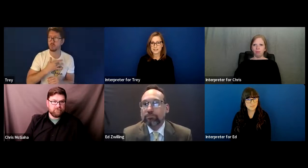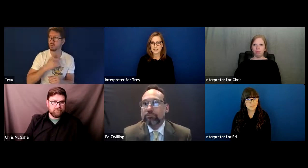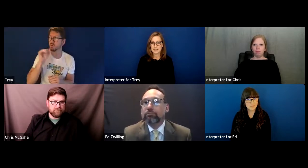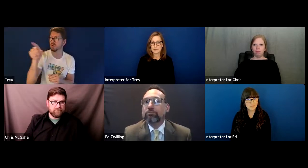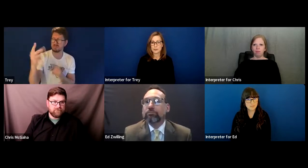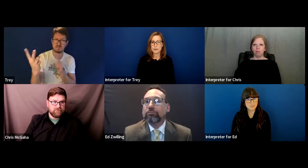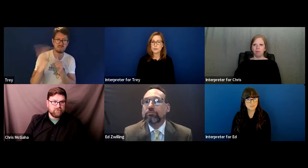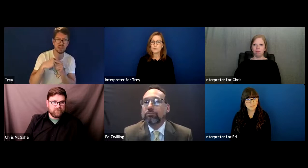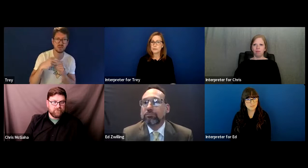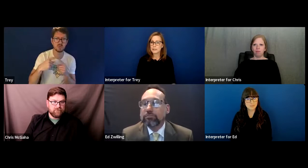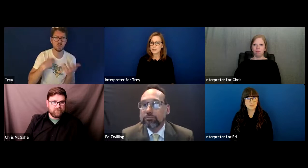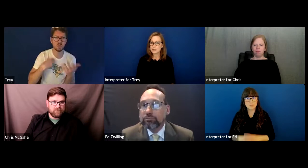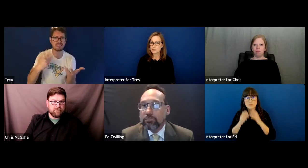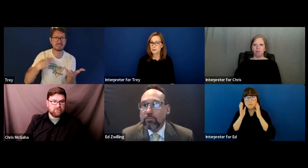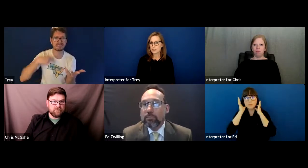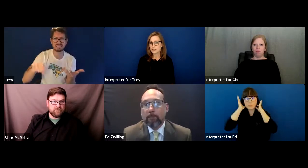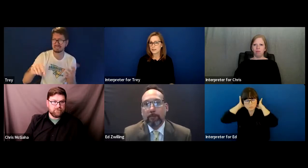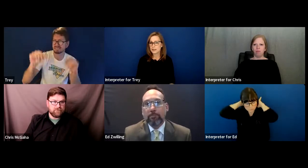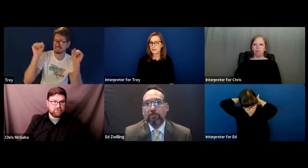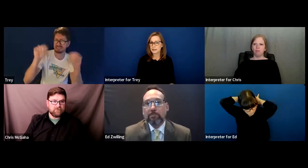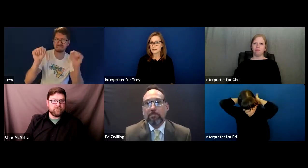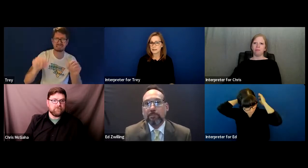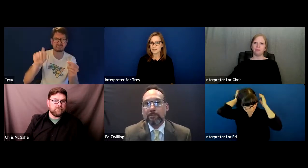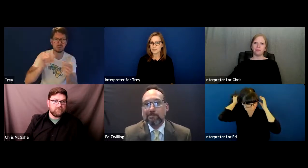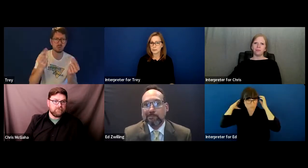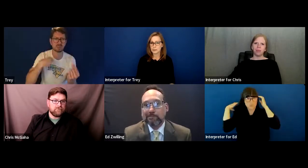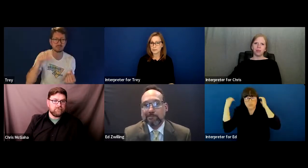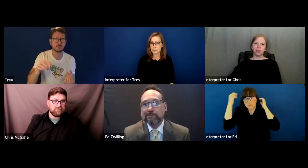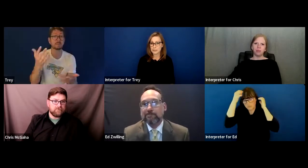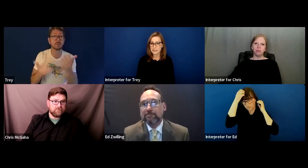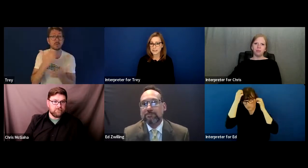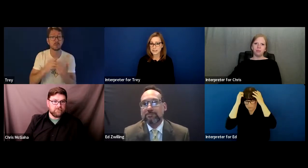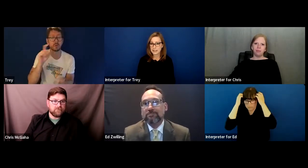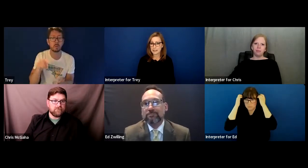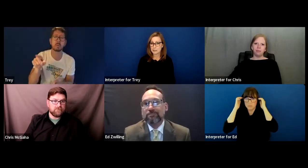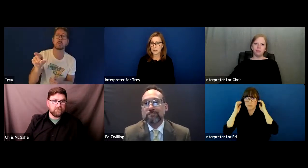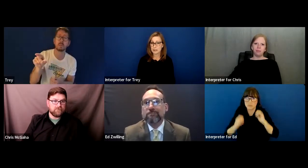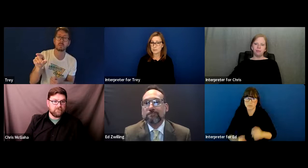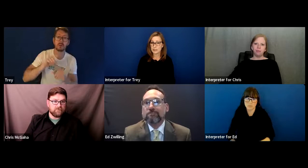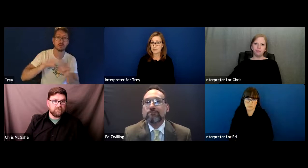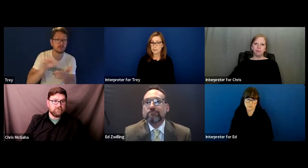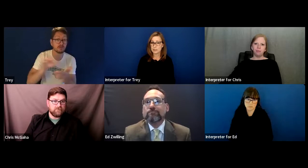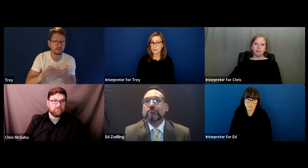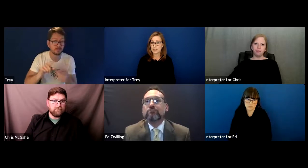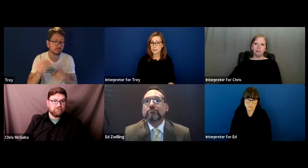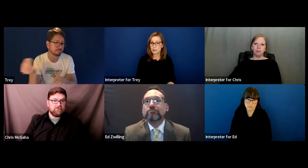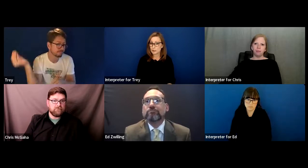And if you feel like there's a question that we're addressing and it might apply very close